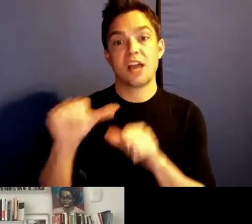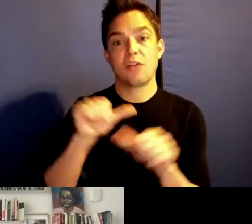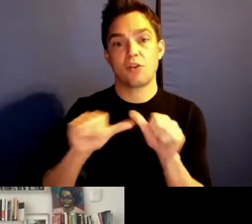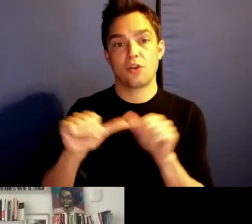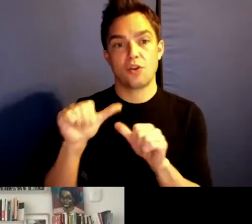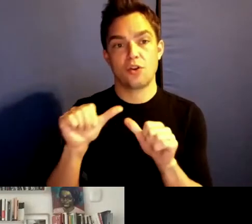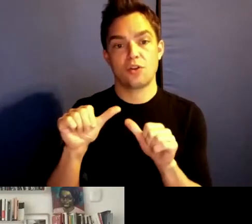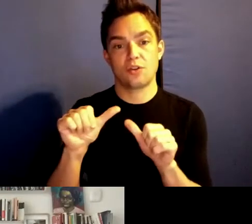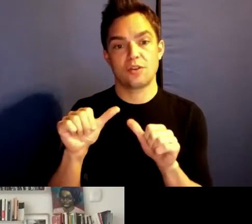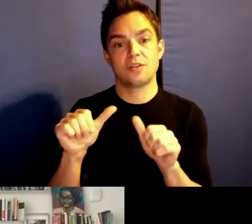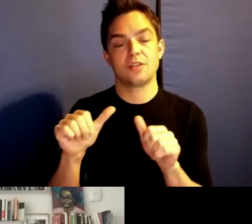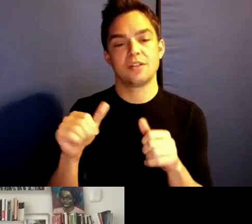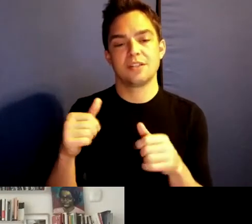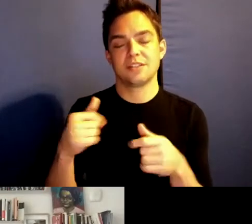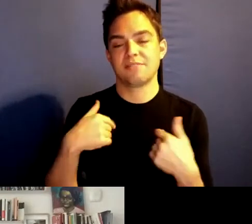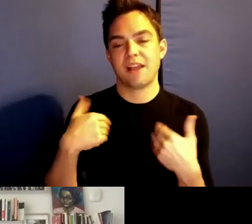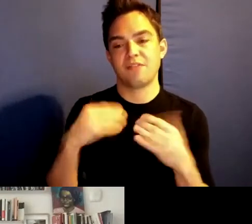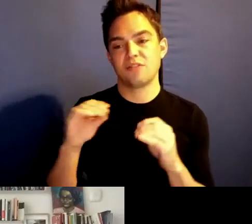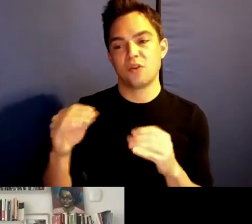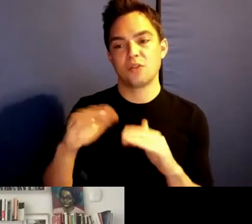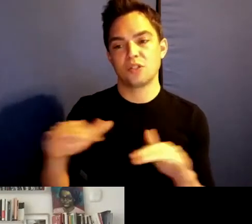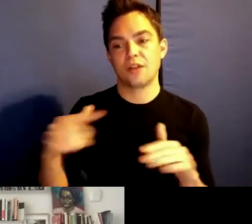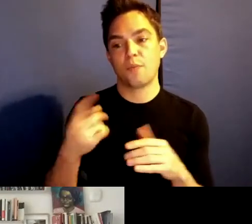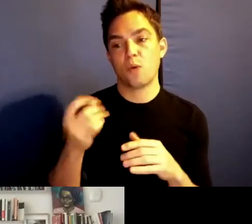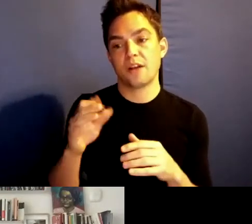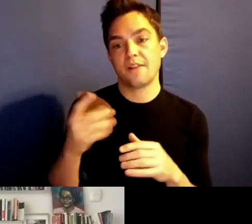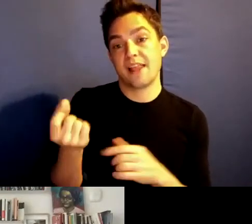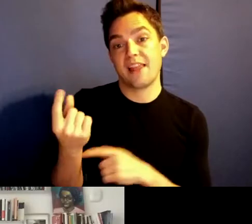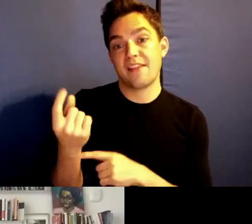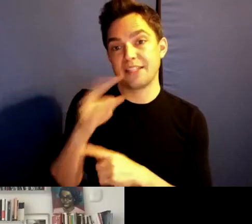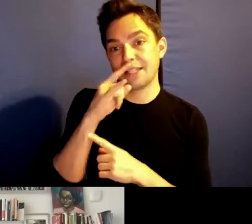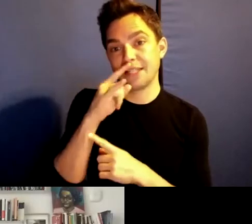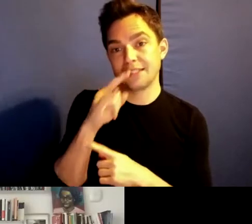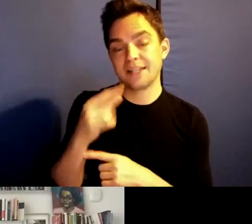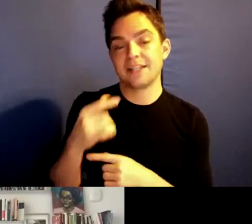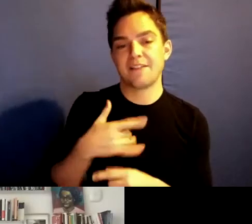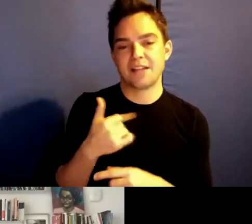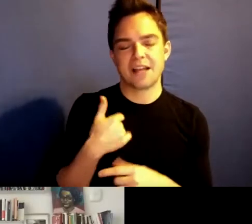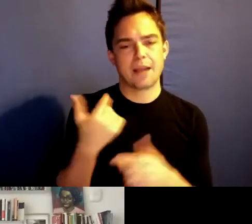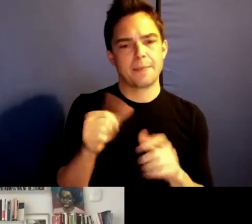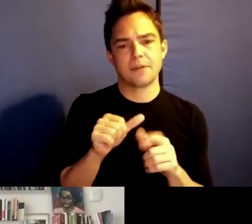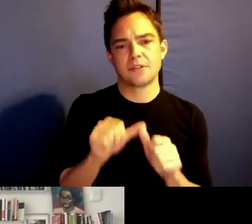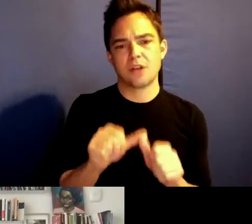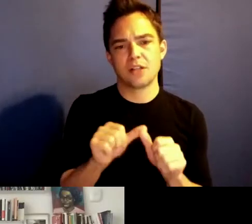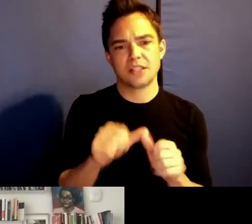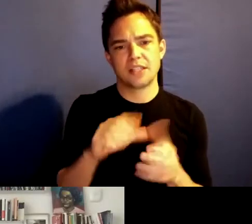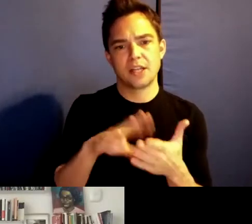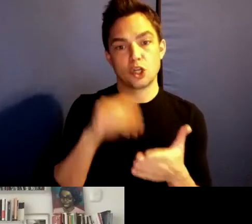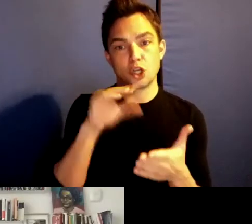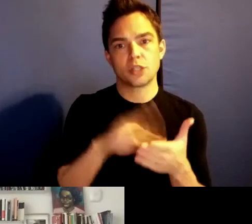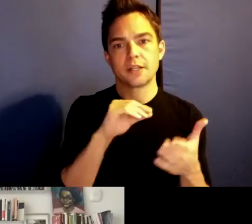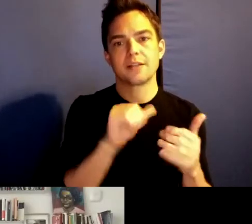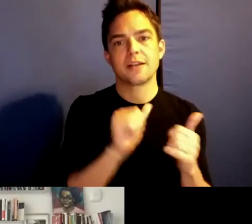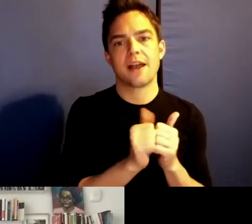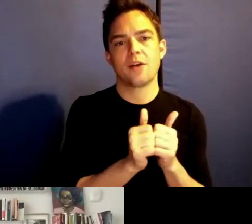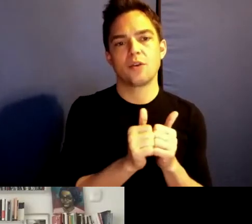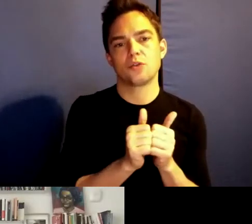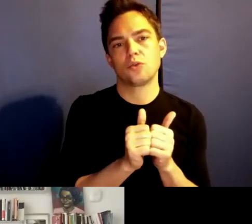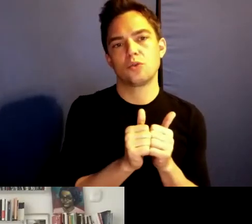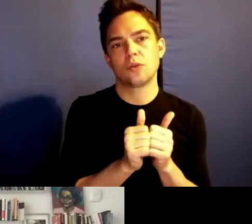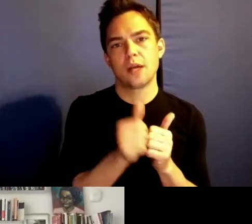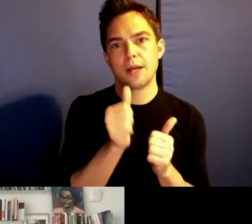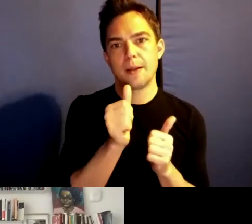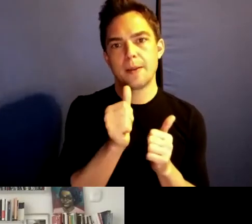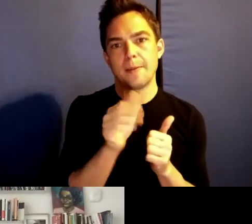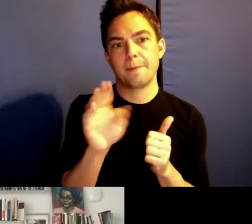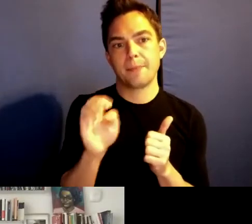I am one of 11, I feel like I'm constantly learning how to mother in relationship, to